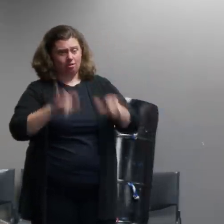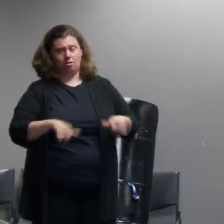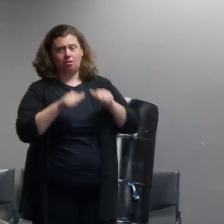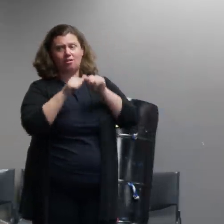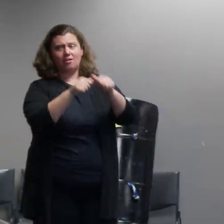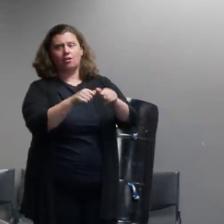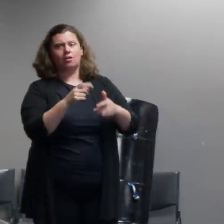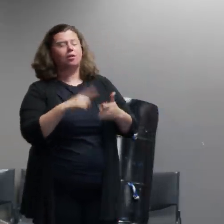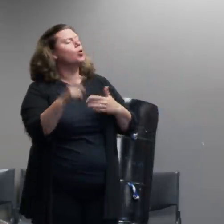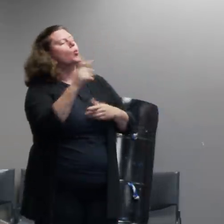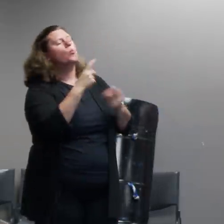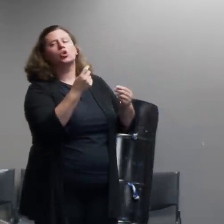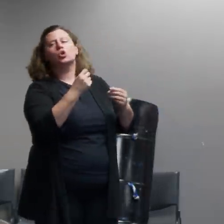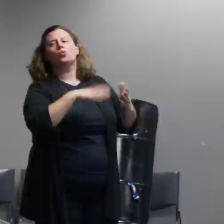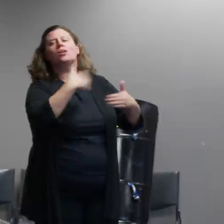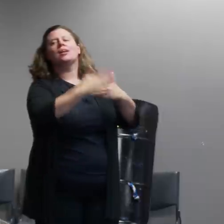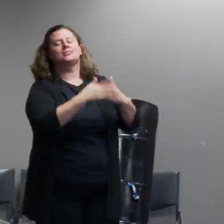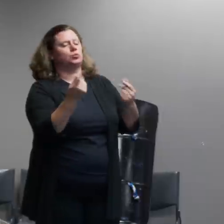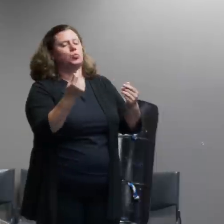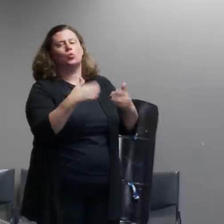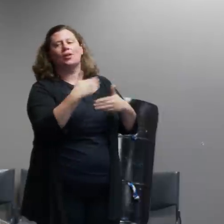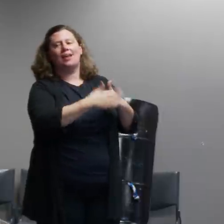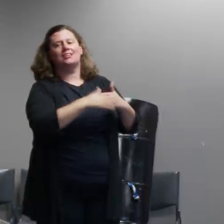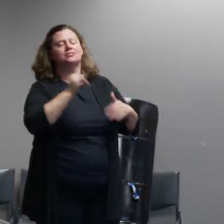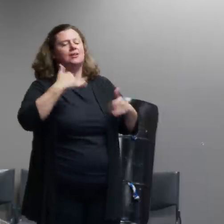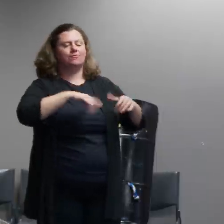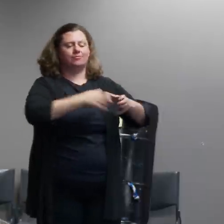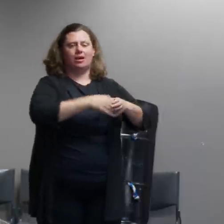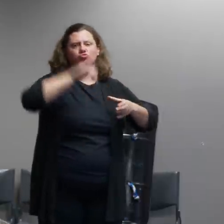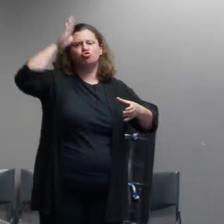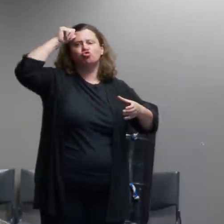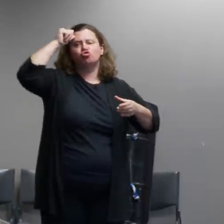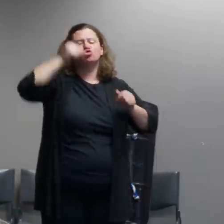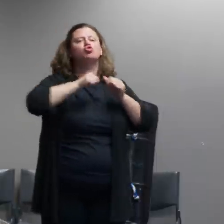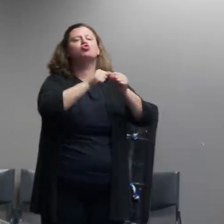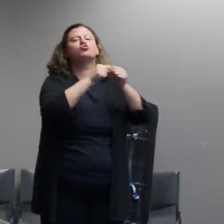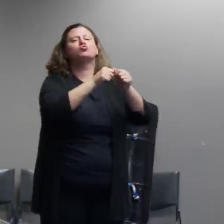going forward if this continues on a nightly basis